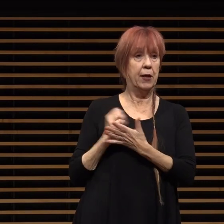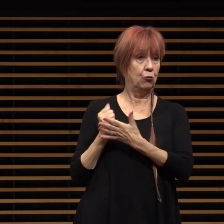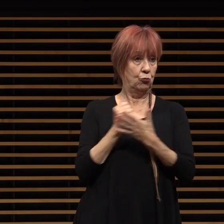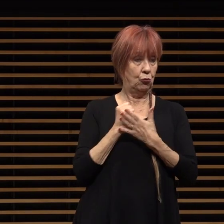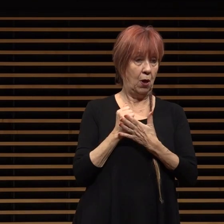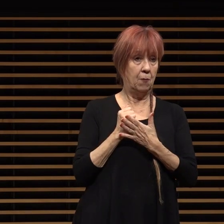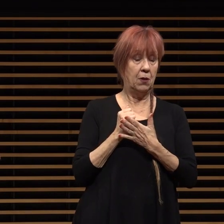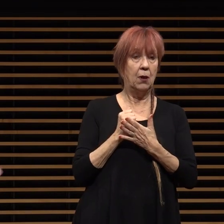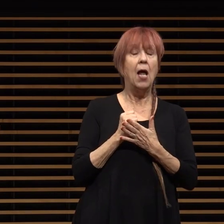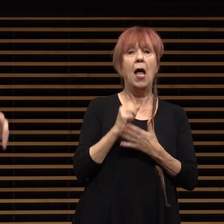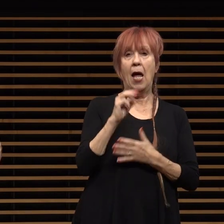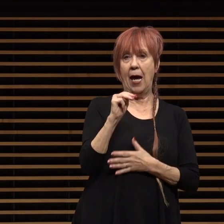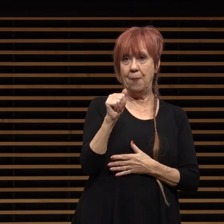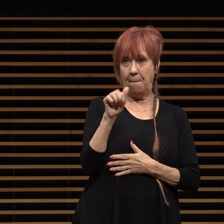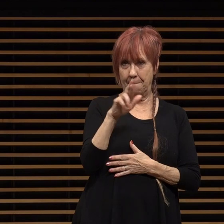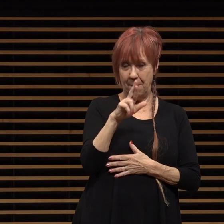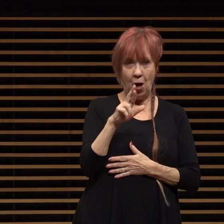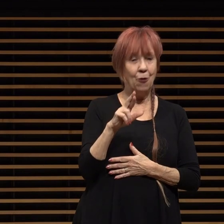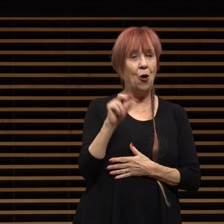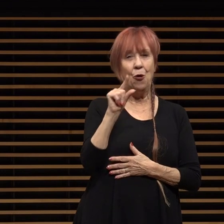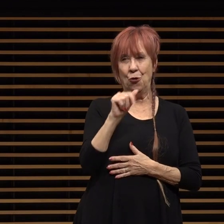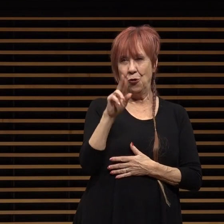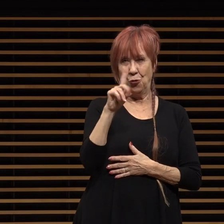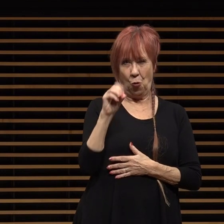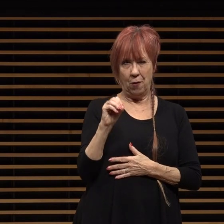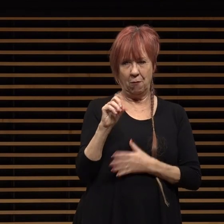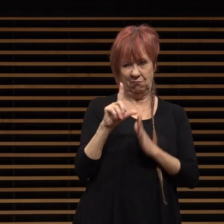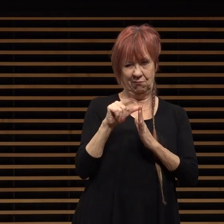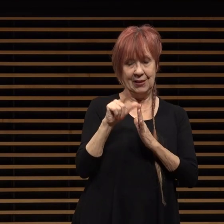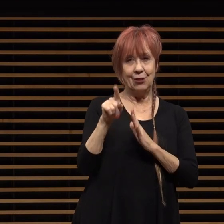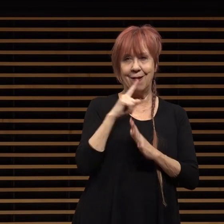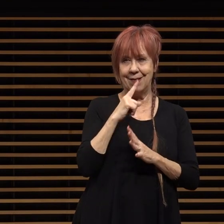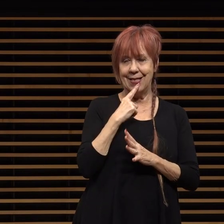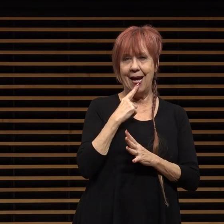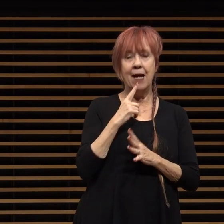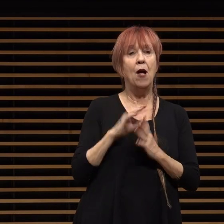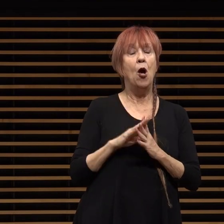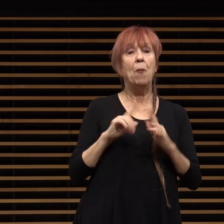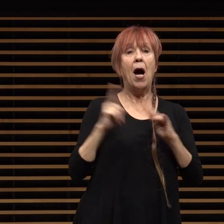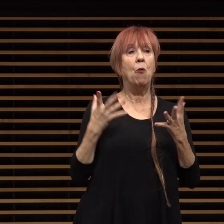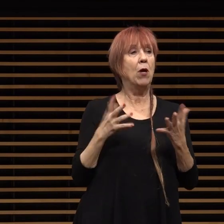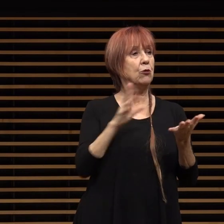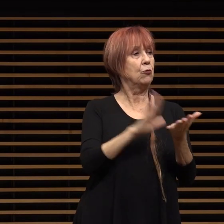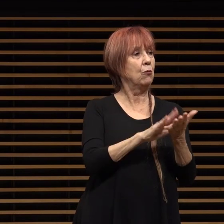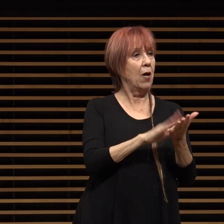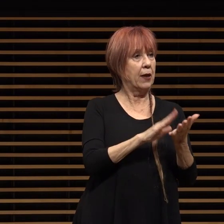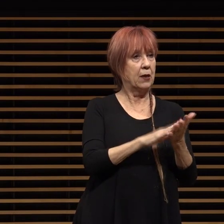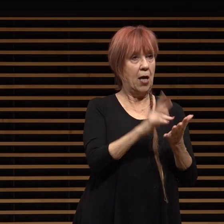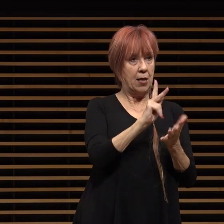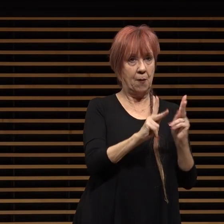mayor gordo victor miragorda will touch on i want to recognize those in their